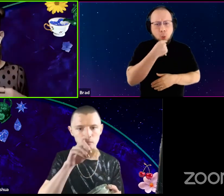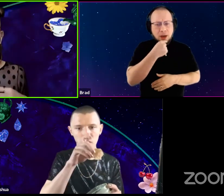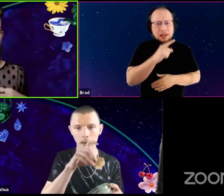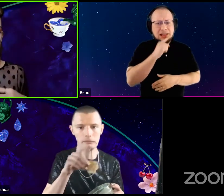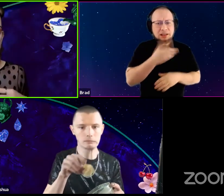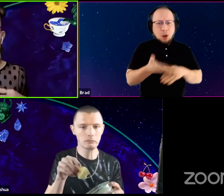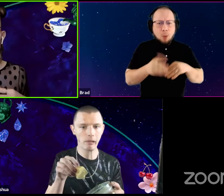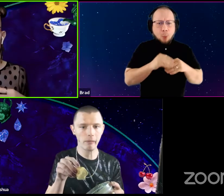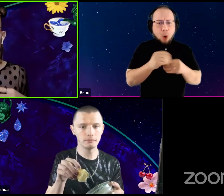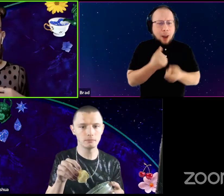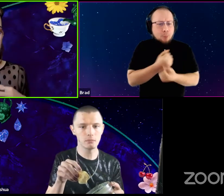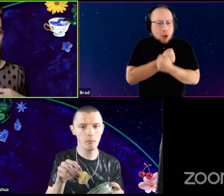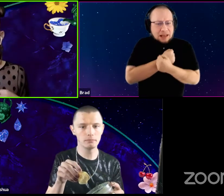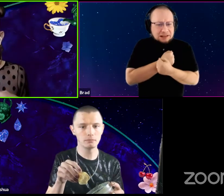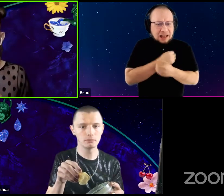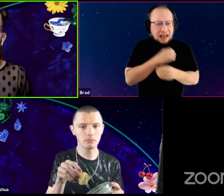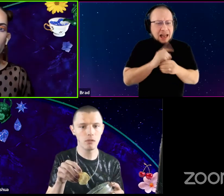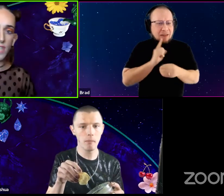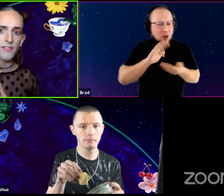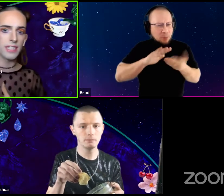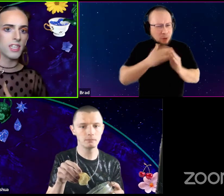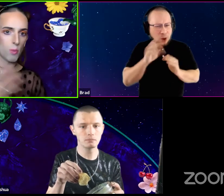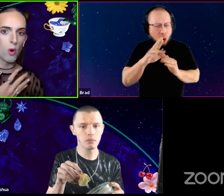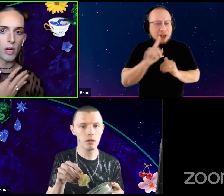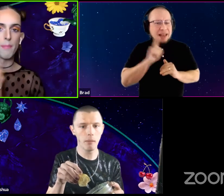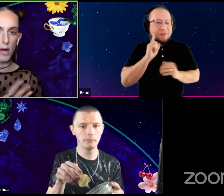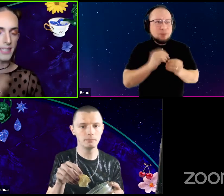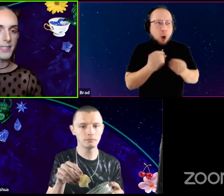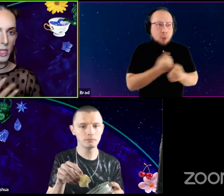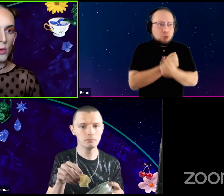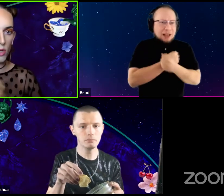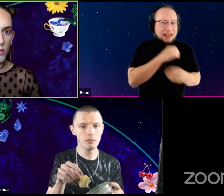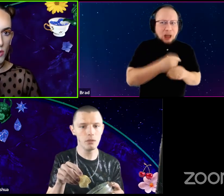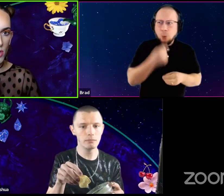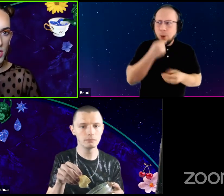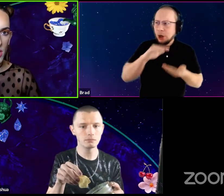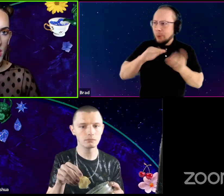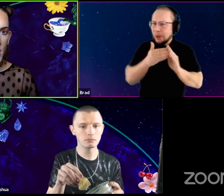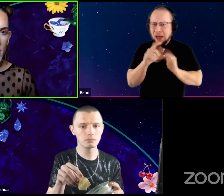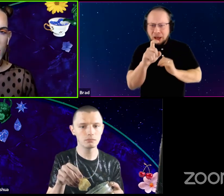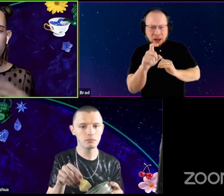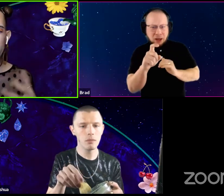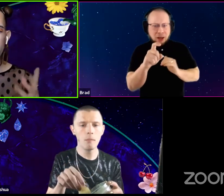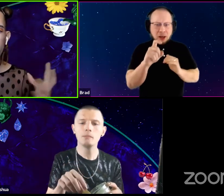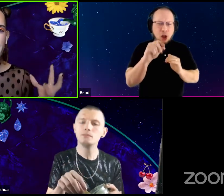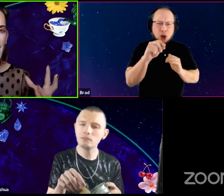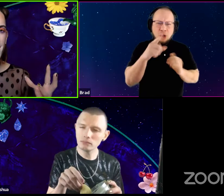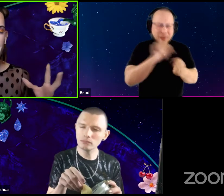um in a deaf community? Or your deafness is more embraced in a queer community? Do, does that make sense?